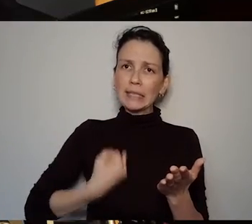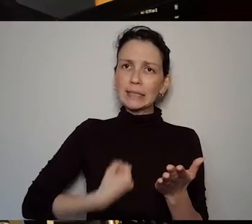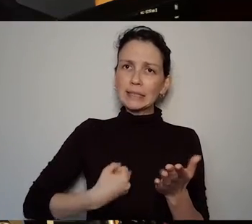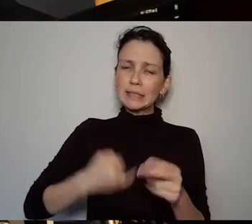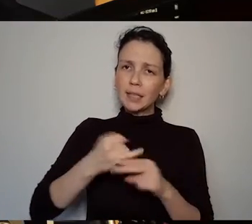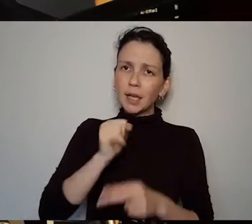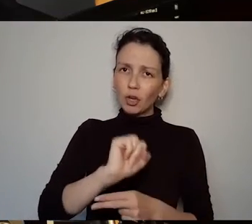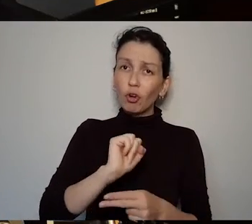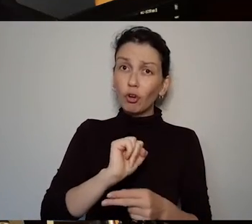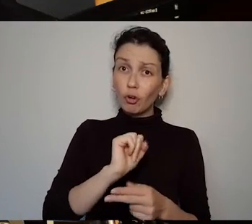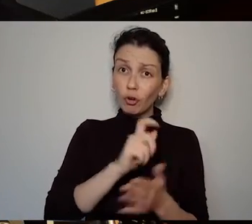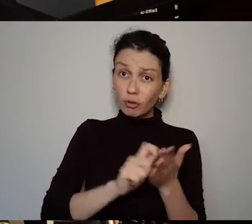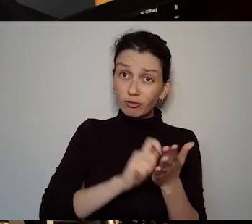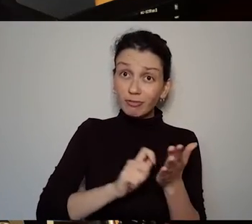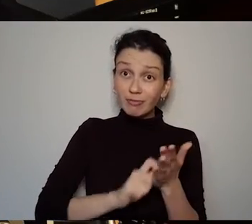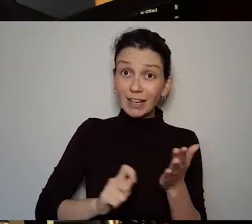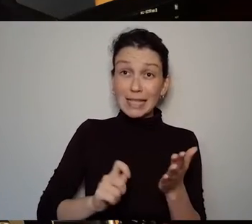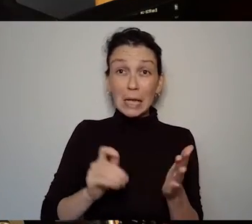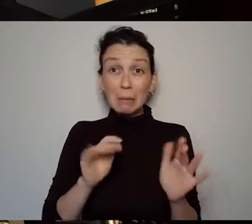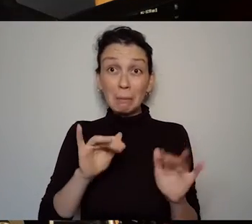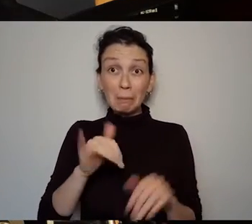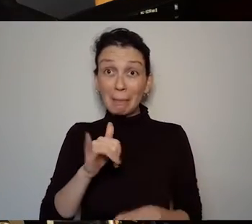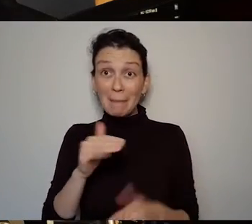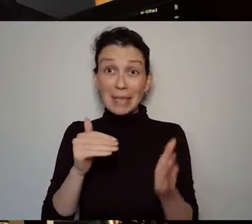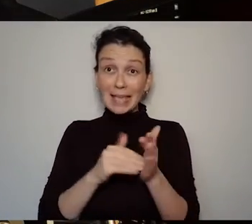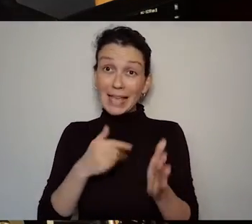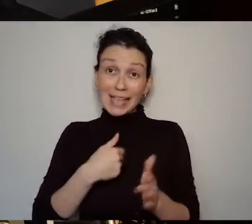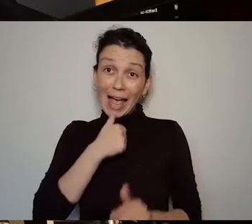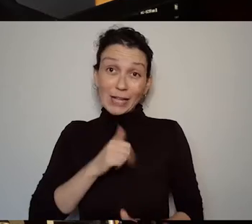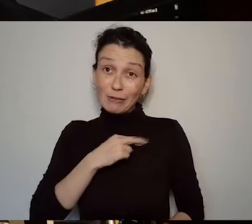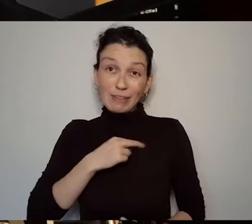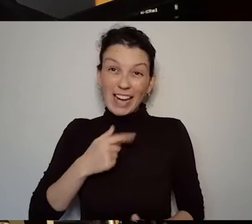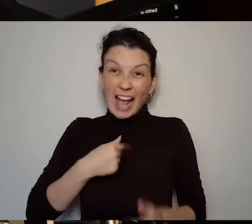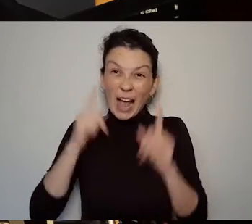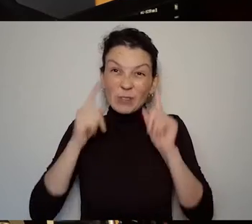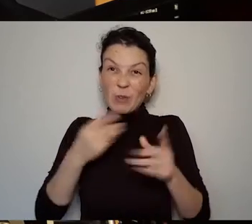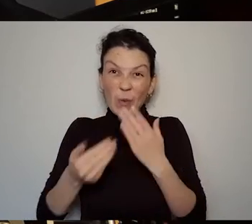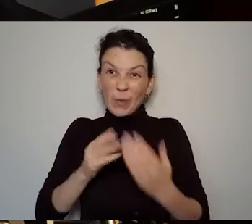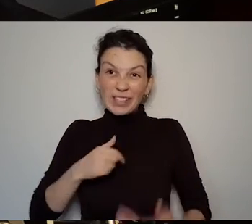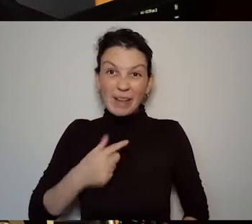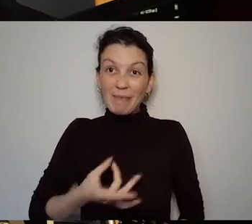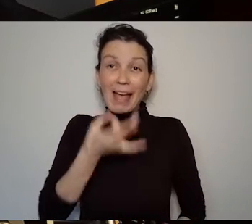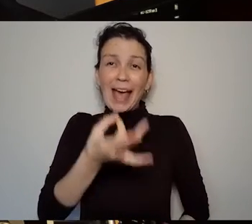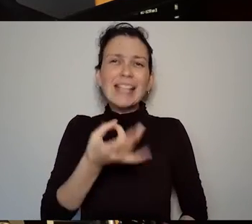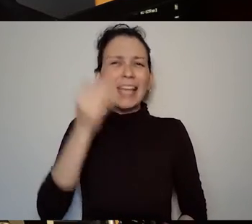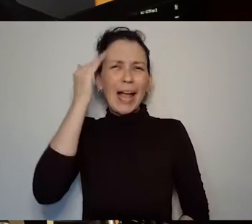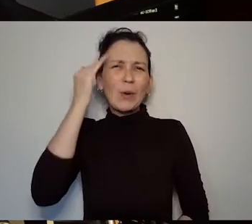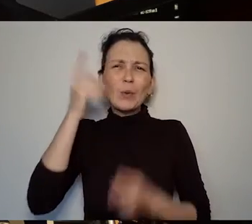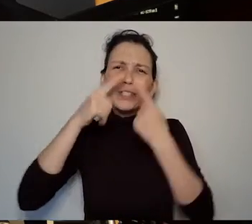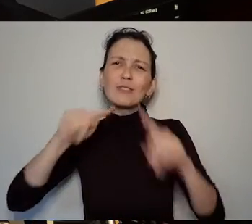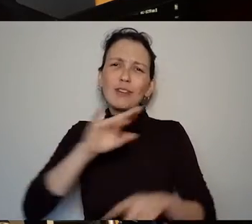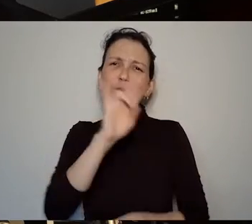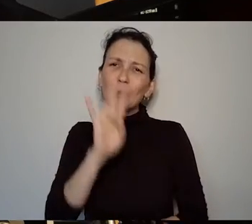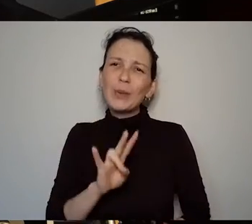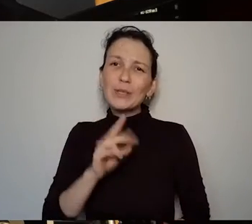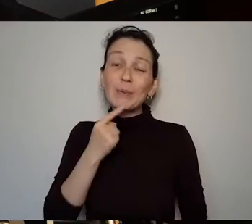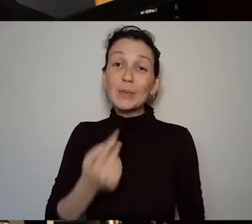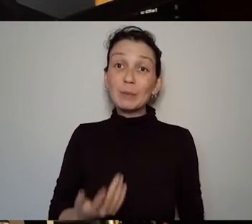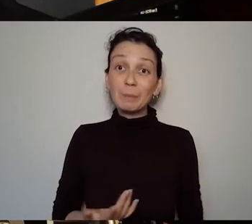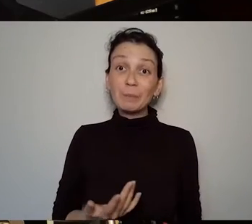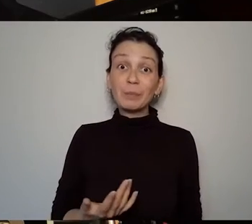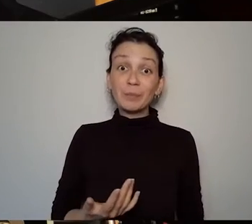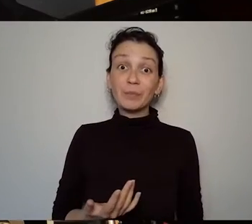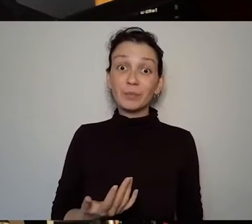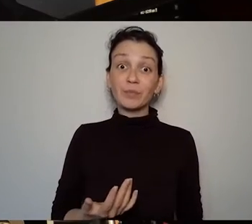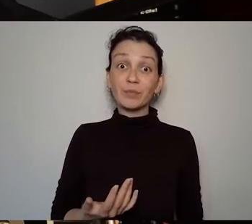is I don't know but so I know that that it's a strange question but when when it's referenced